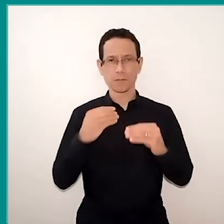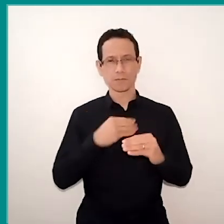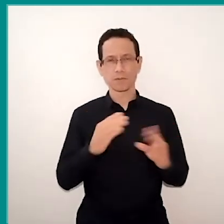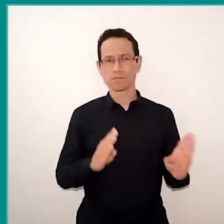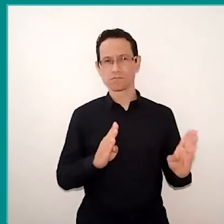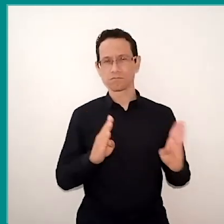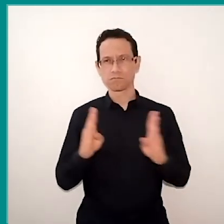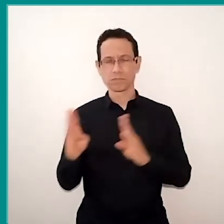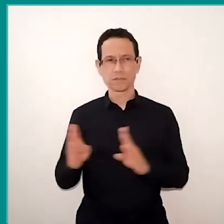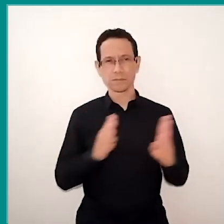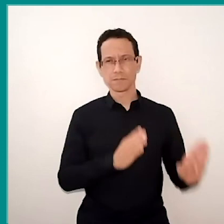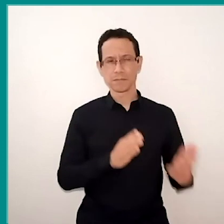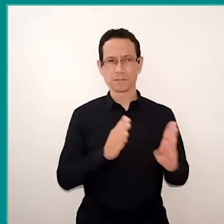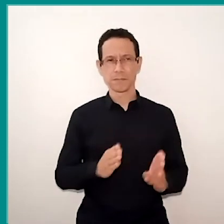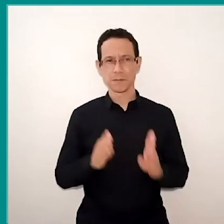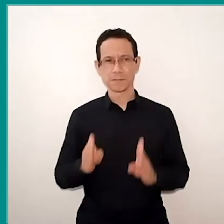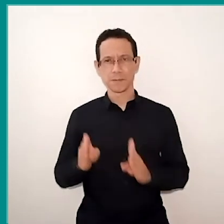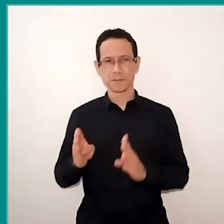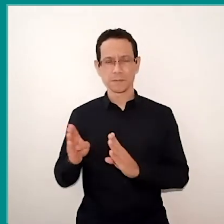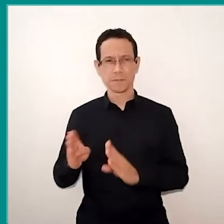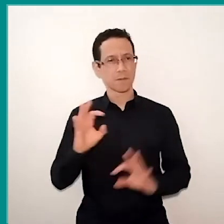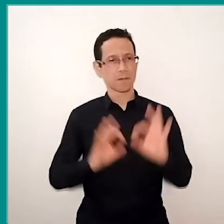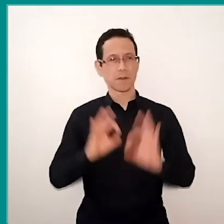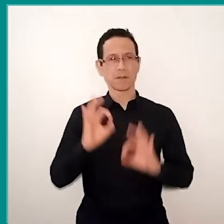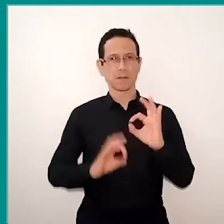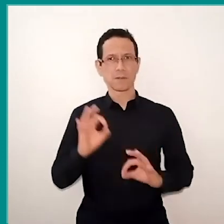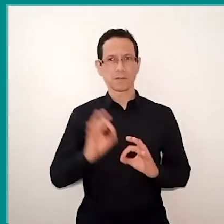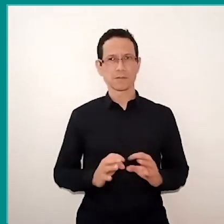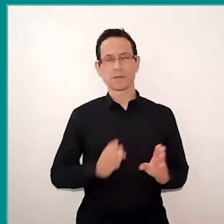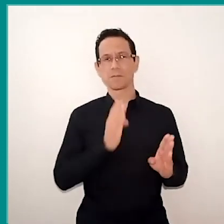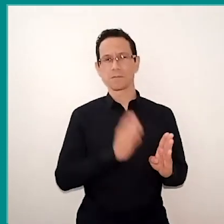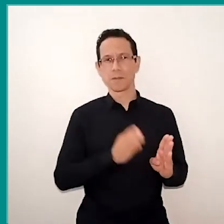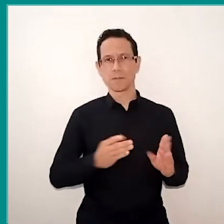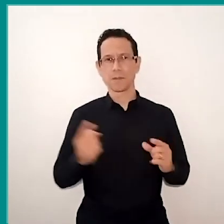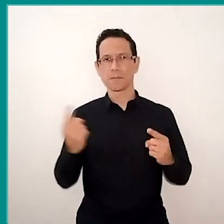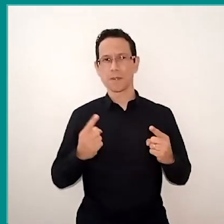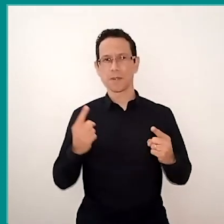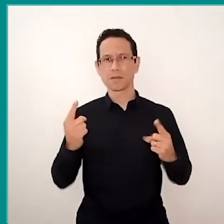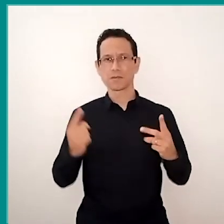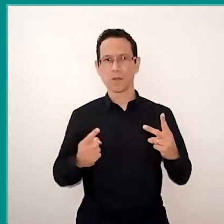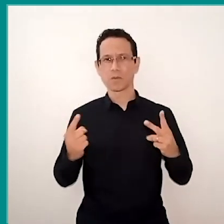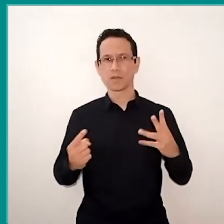a path, a planning, what are the sequences that will contemplate, which alternatives that we need to have